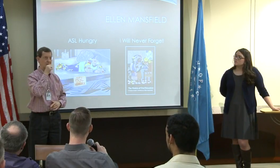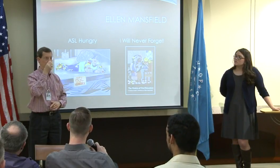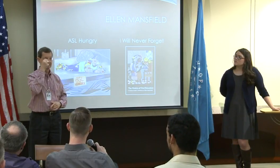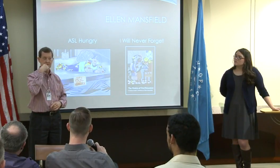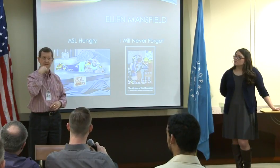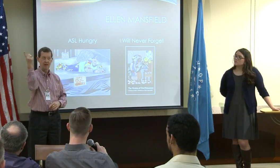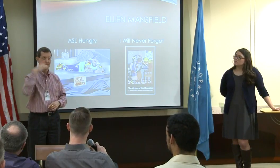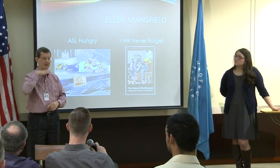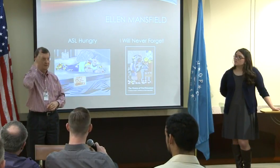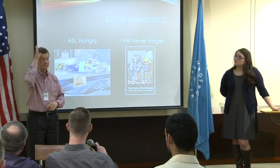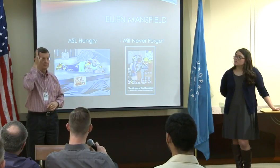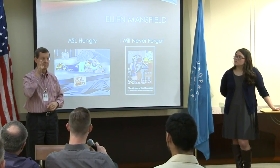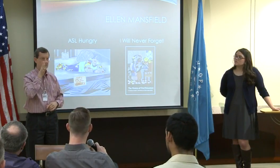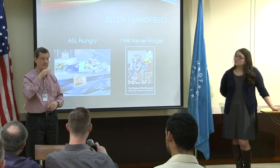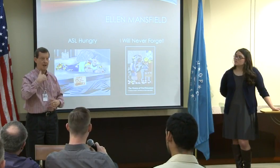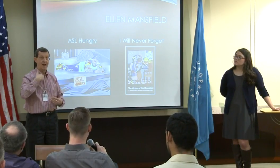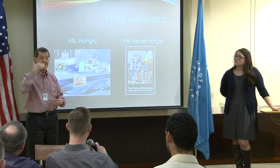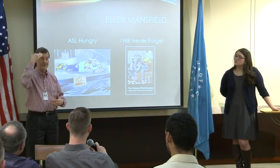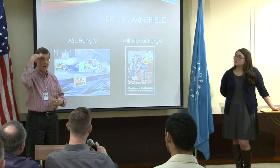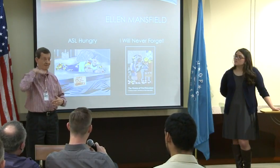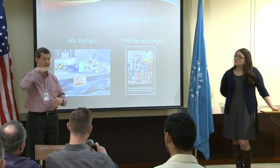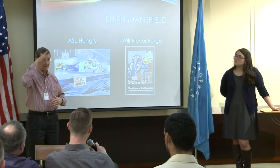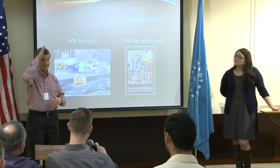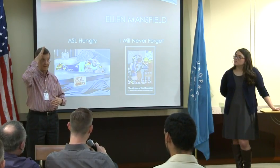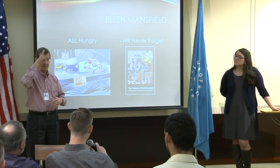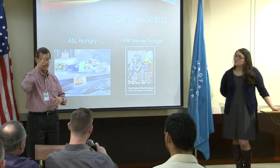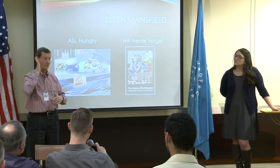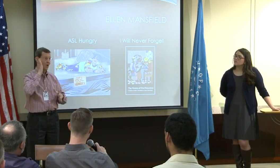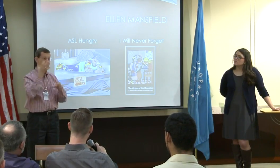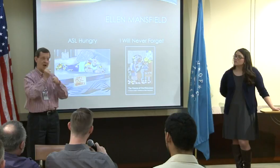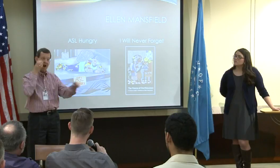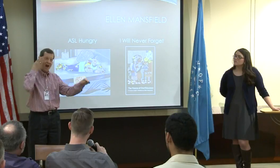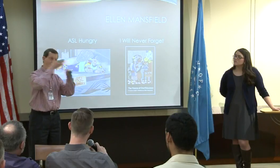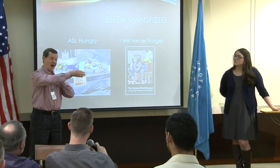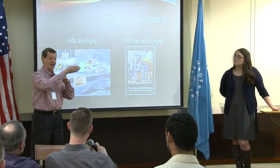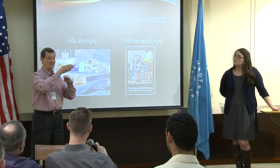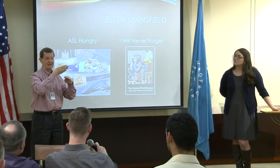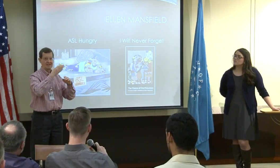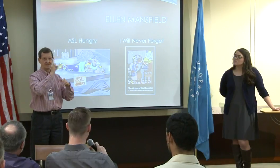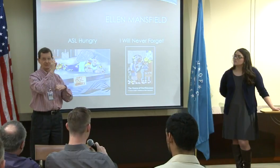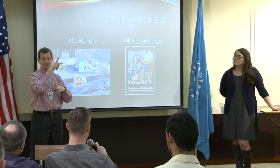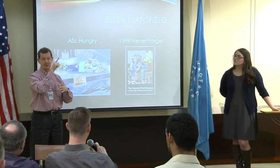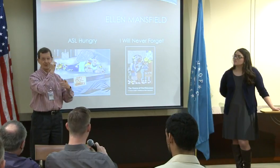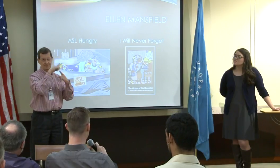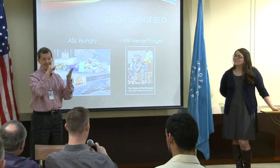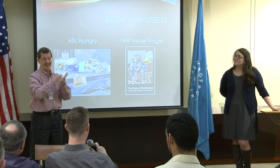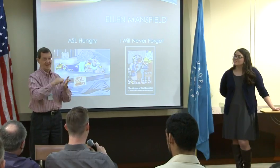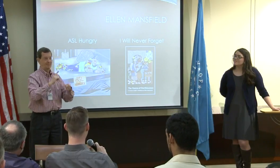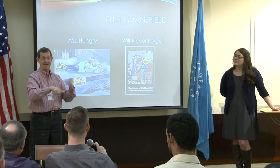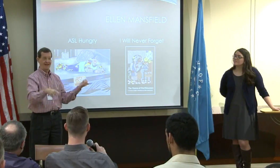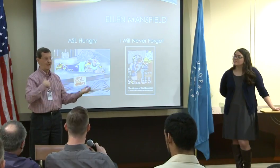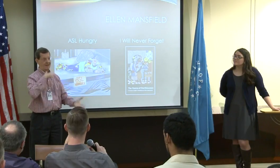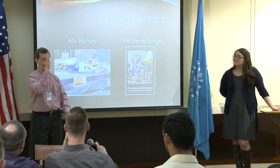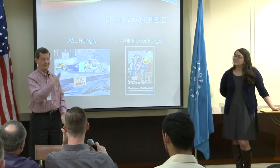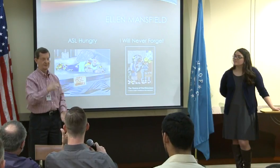And so, you know, I never wanted to tell my parents about that, because I knew that my father would go after that teacher.